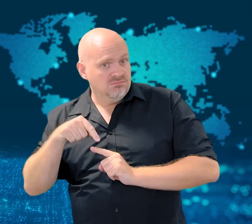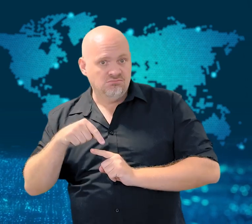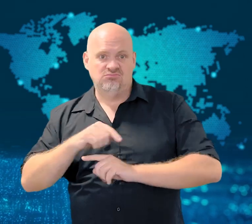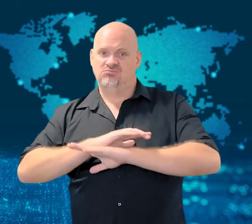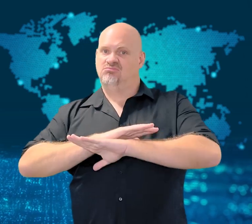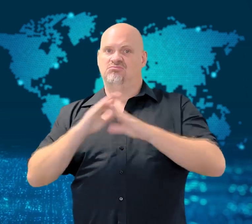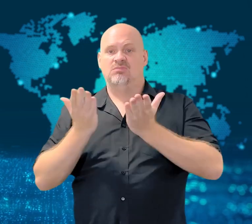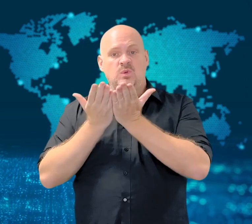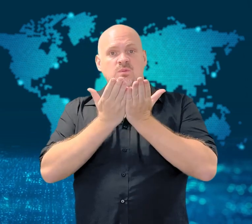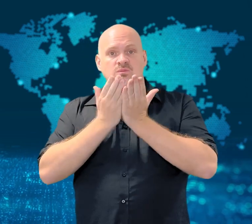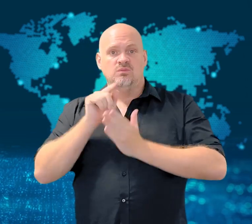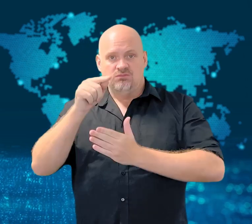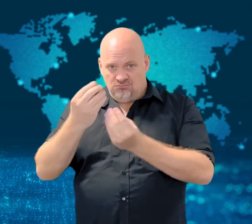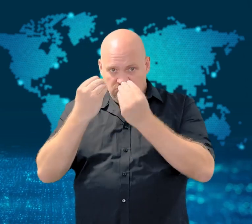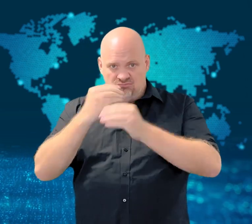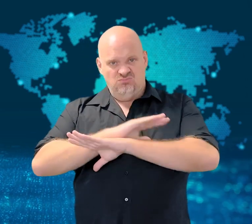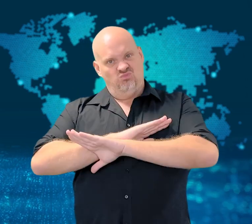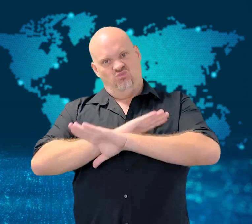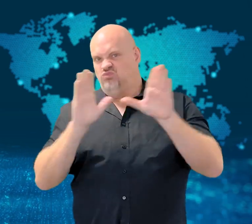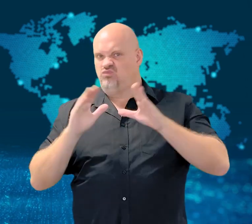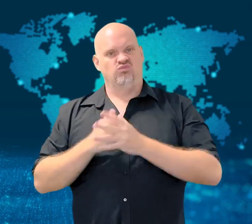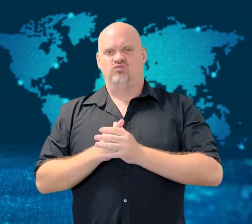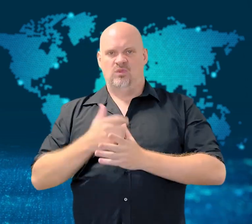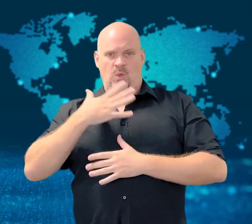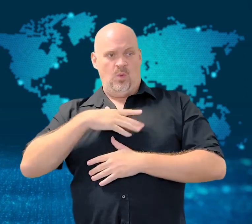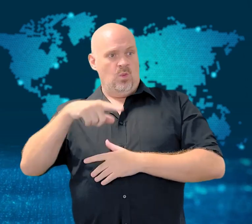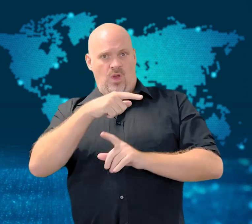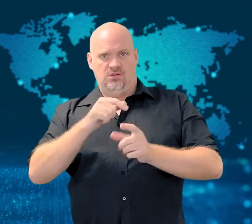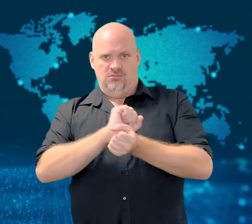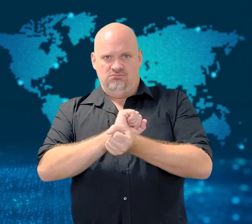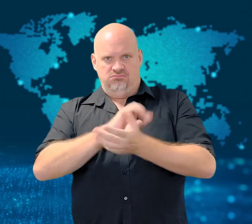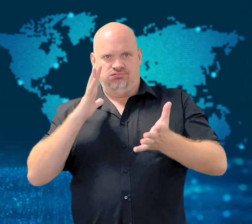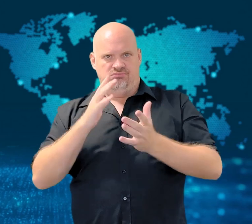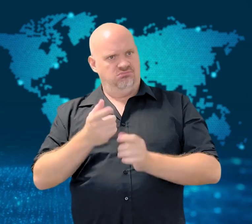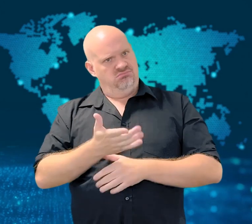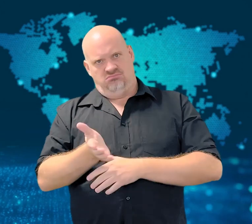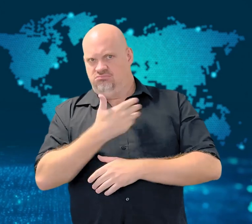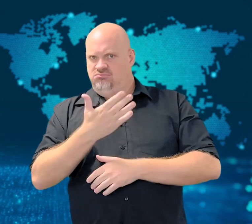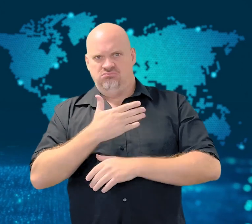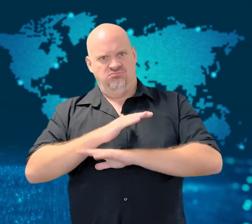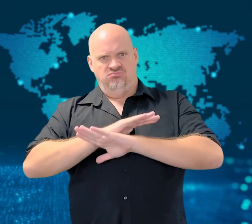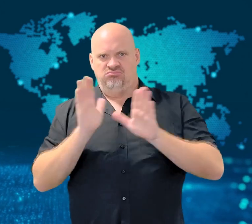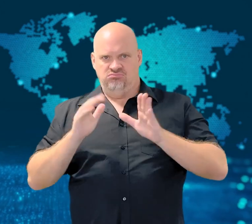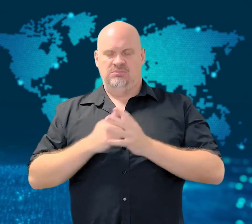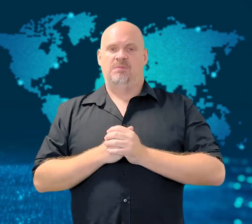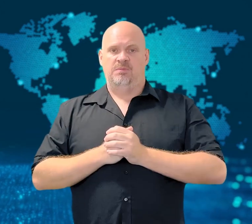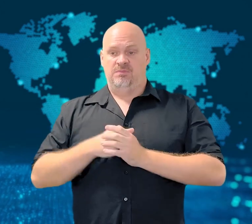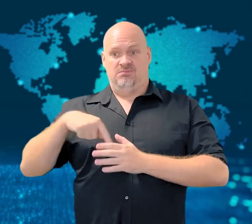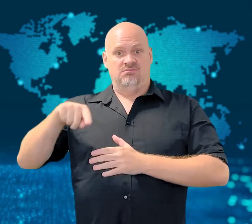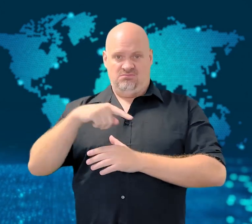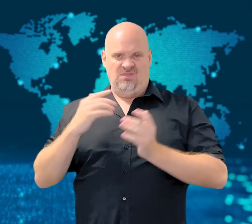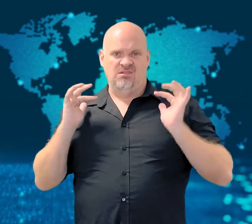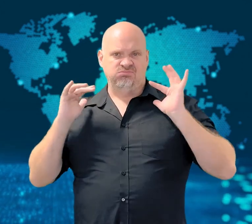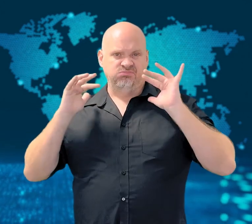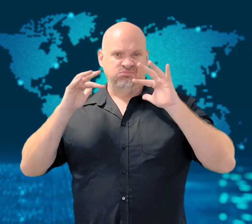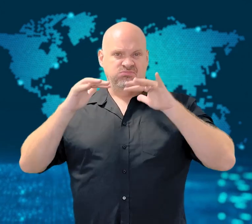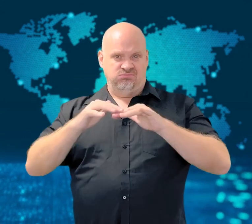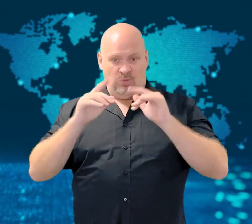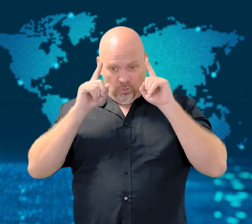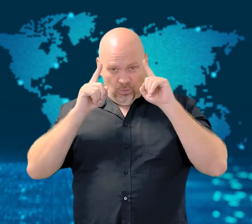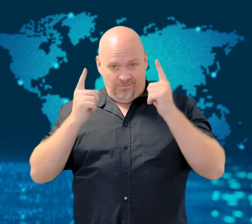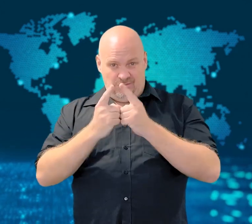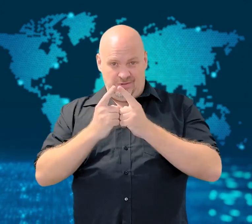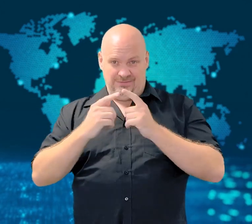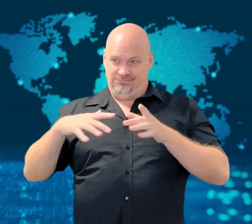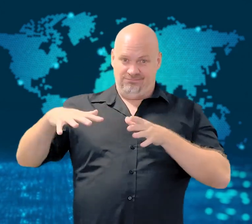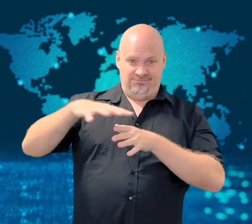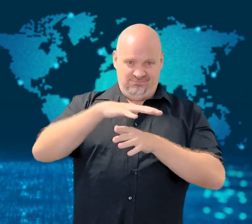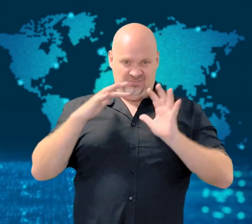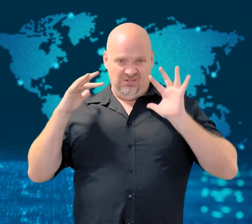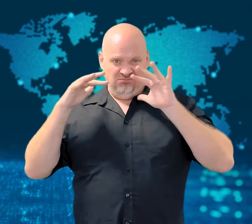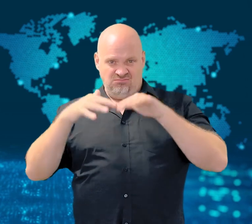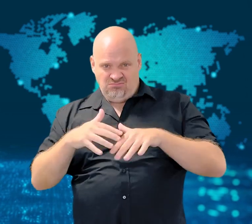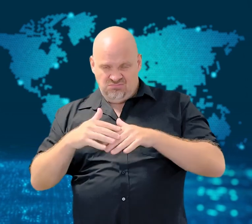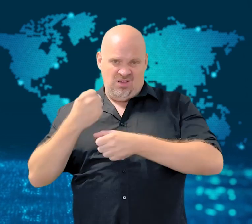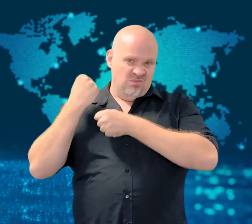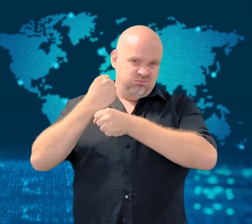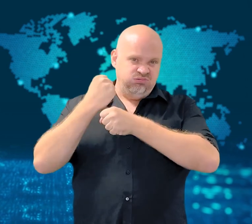When arrests were made, other students boycotted classes and demanded police free